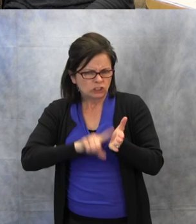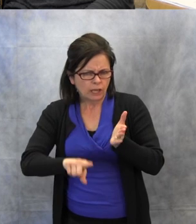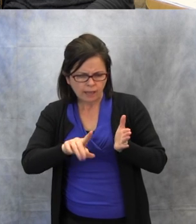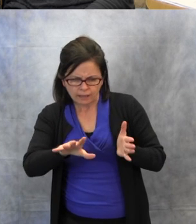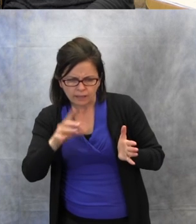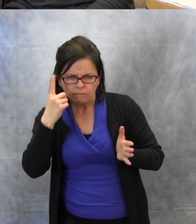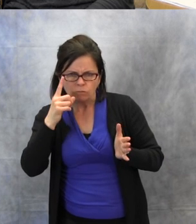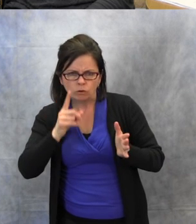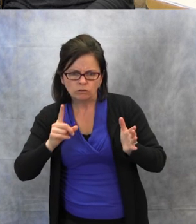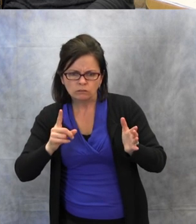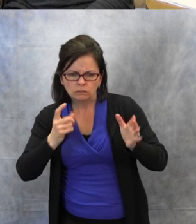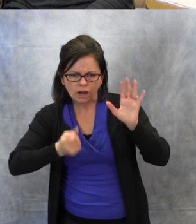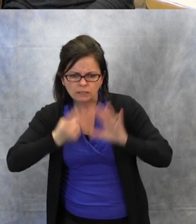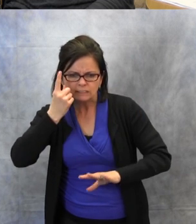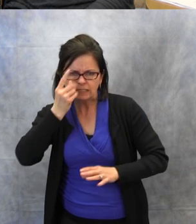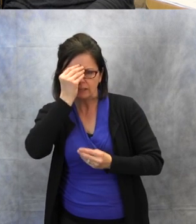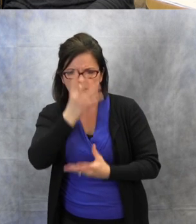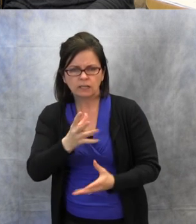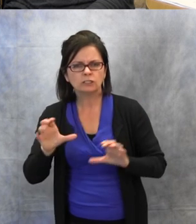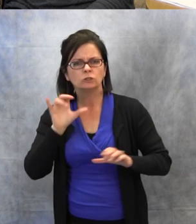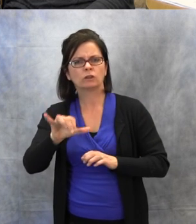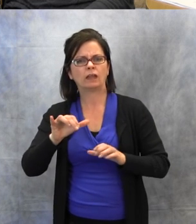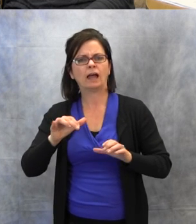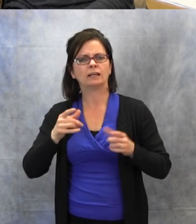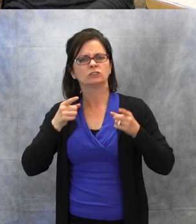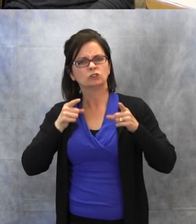and do that periodically during your lesson,